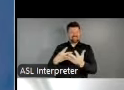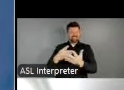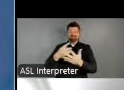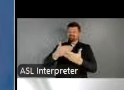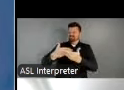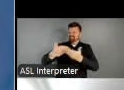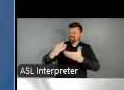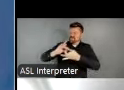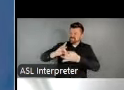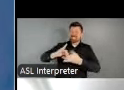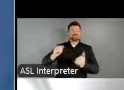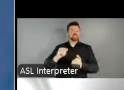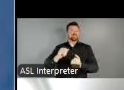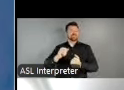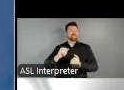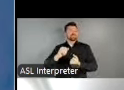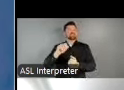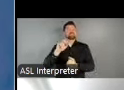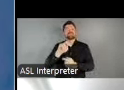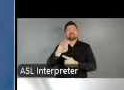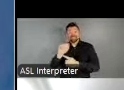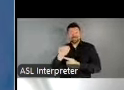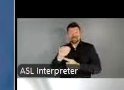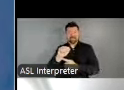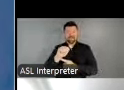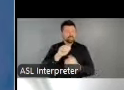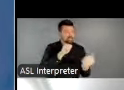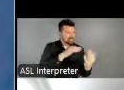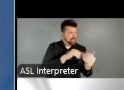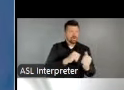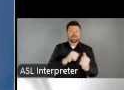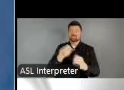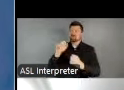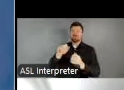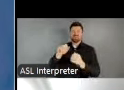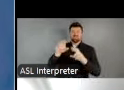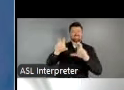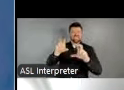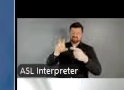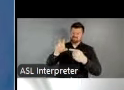agency portfolio, our extraordinary investment to local arts agencies through the American Rescue